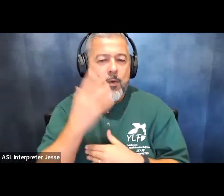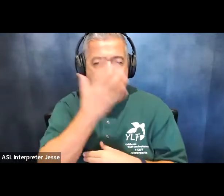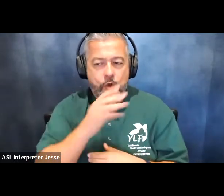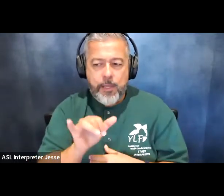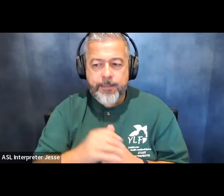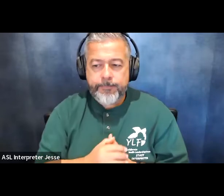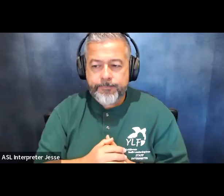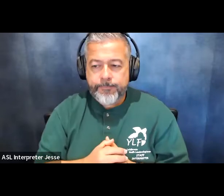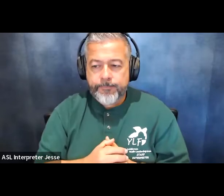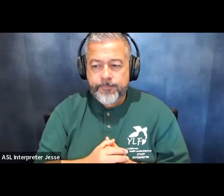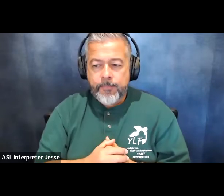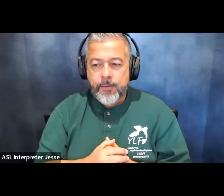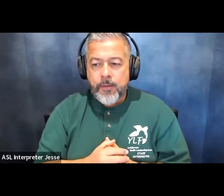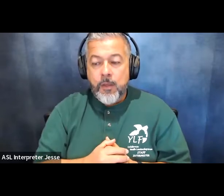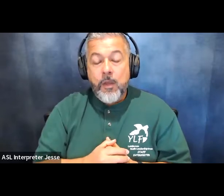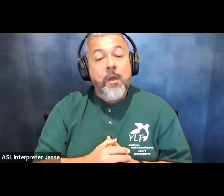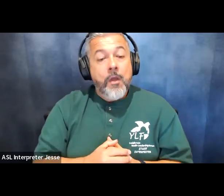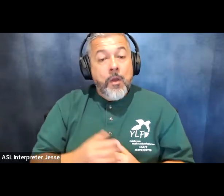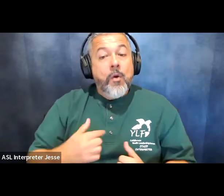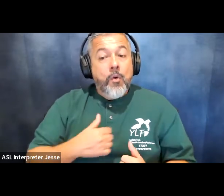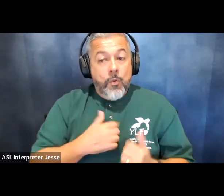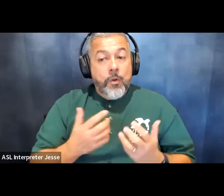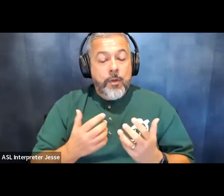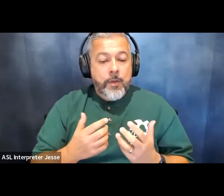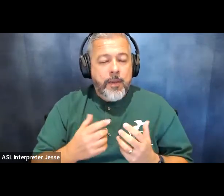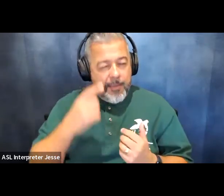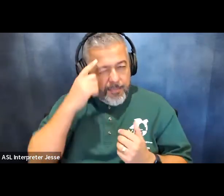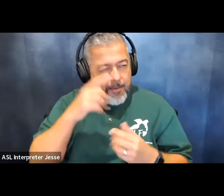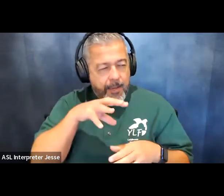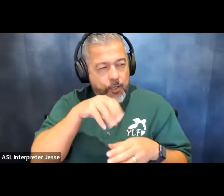but we would like to kind of start let me see if i covered everything that i was supposed to cover